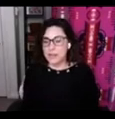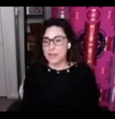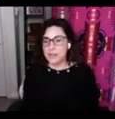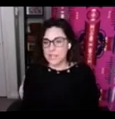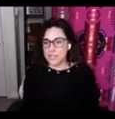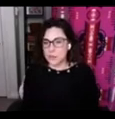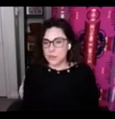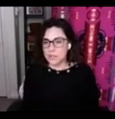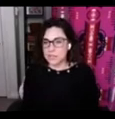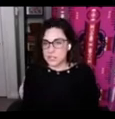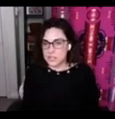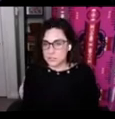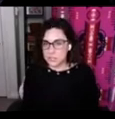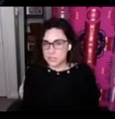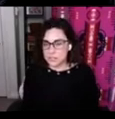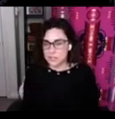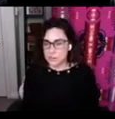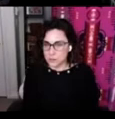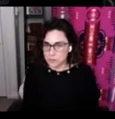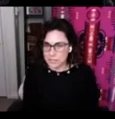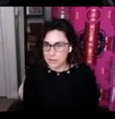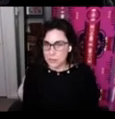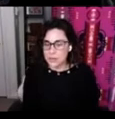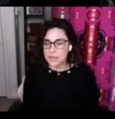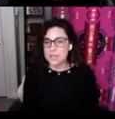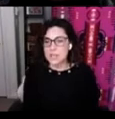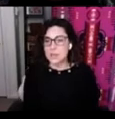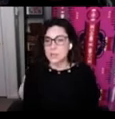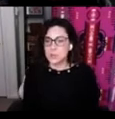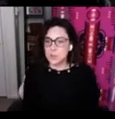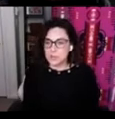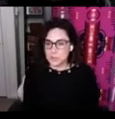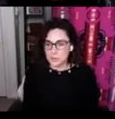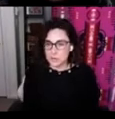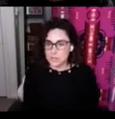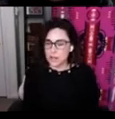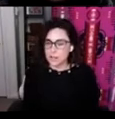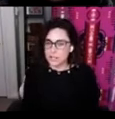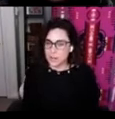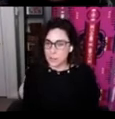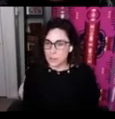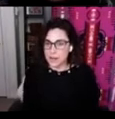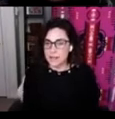the Dehcho First Nations which is in the Northwest Territories Blue Quills University College in Alberta